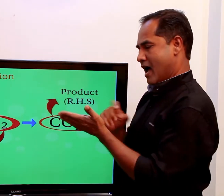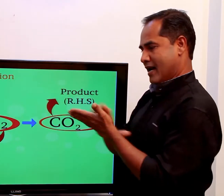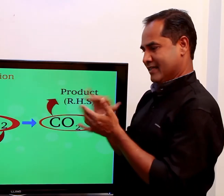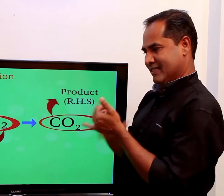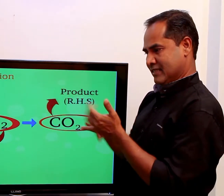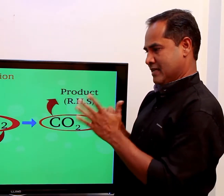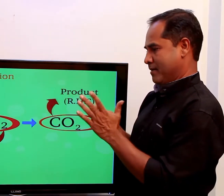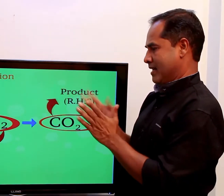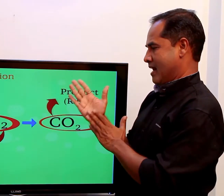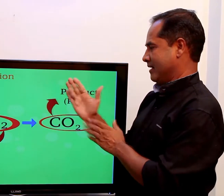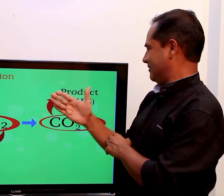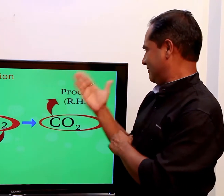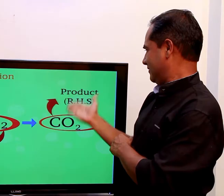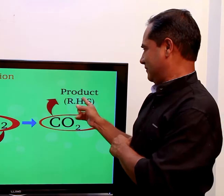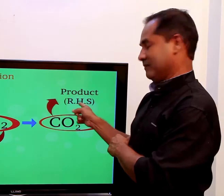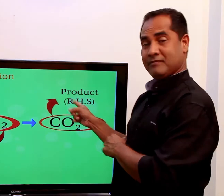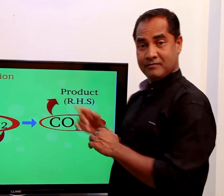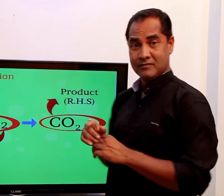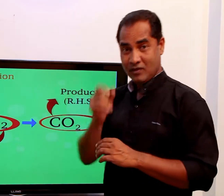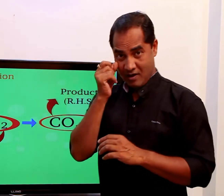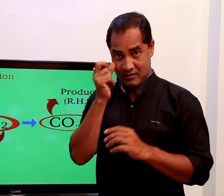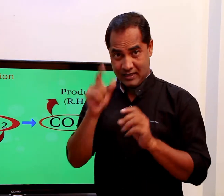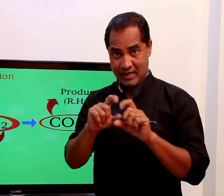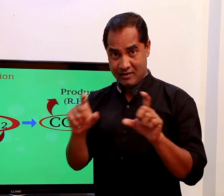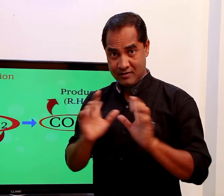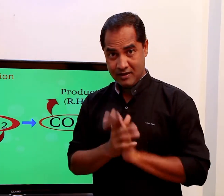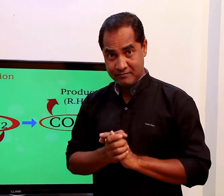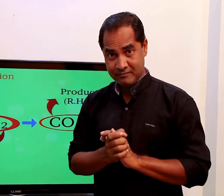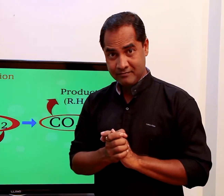The reactants are put on the left-hand side and the products are put on the right-hand side. I hope you understand that.